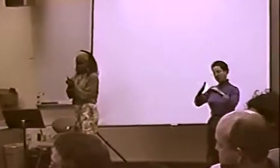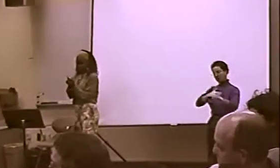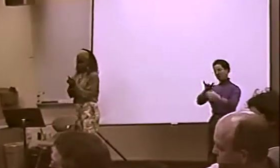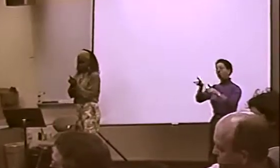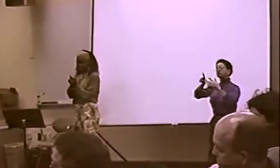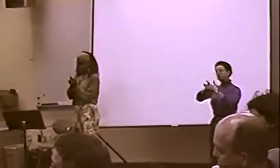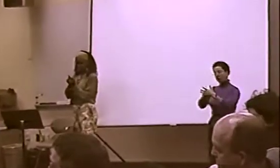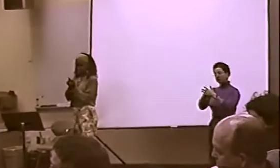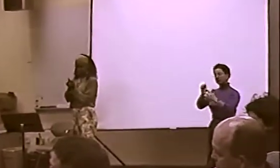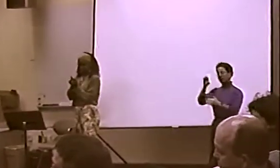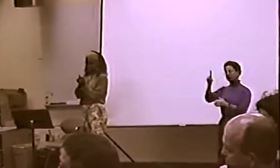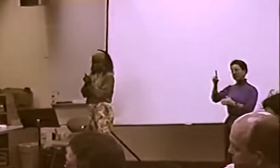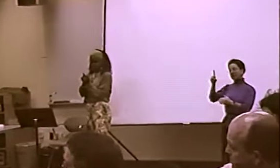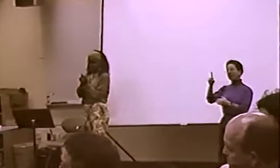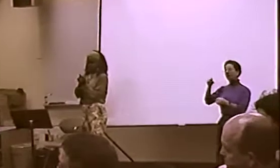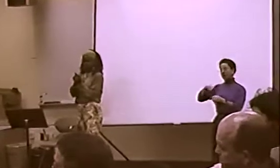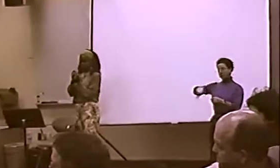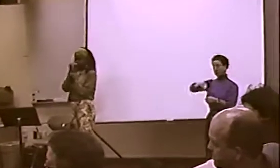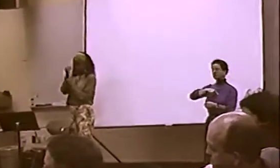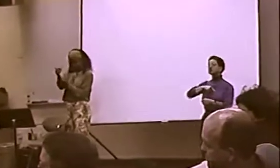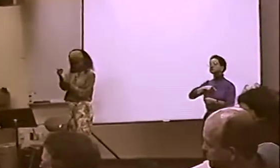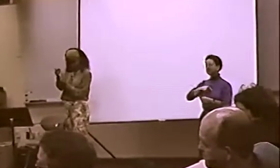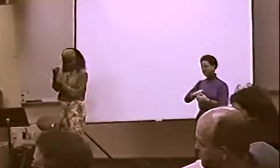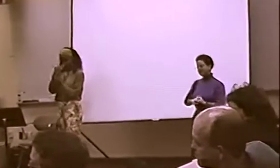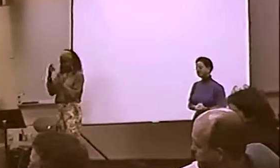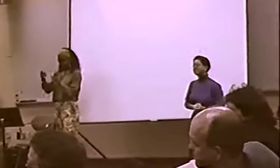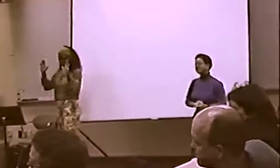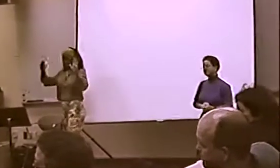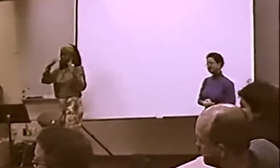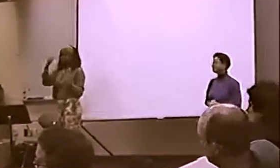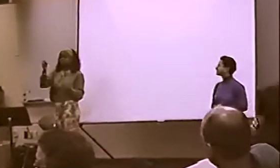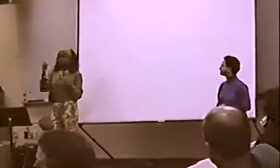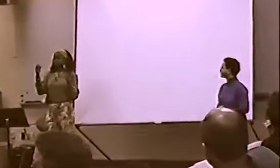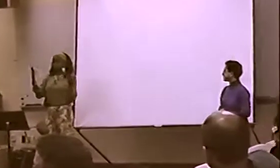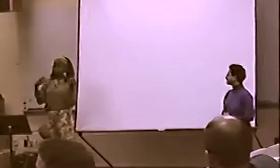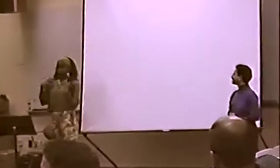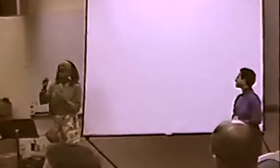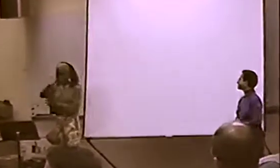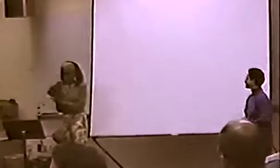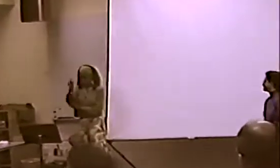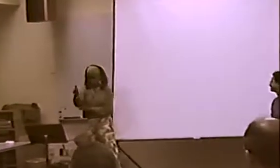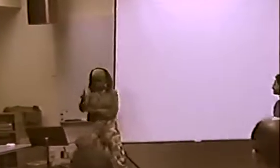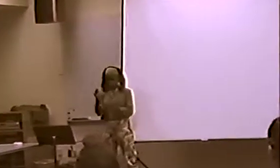YOU HAVE TO EDUCATE US, OTHER BLACK PEOPLE. THAT'S EXACTLY RIGHT.